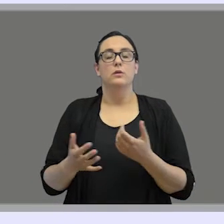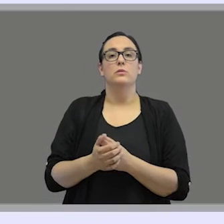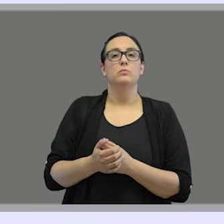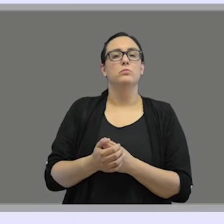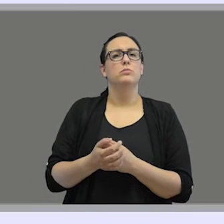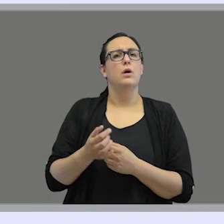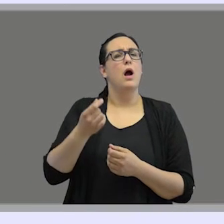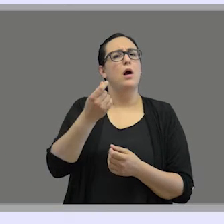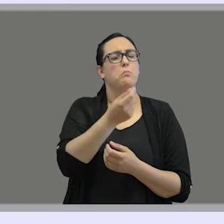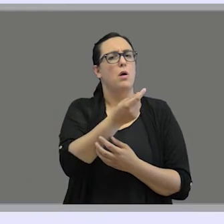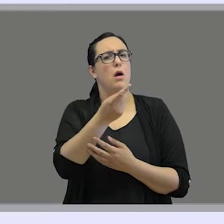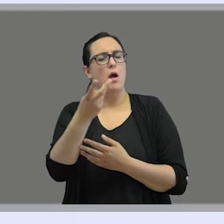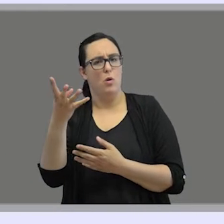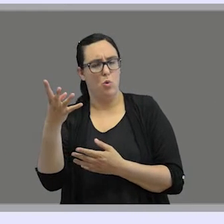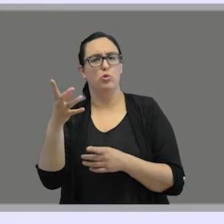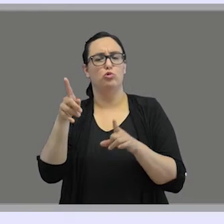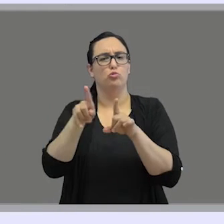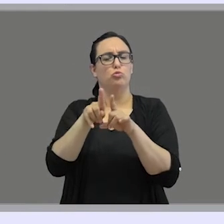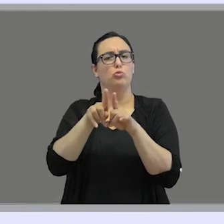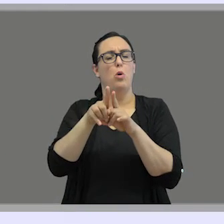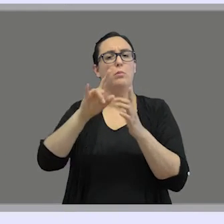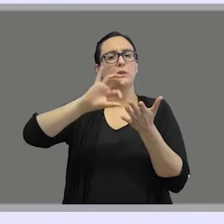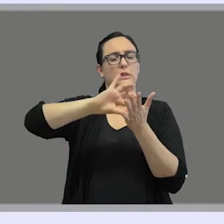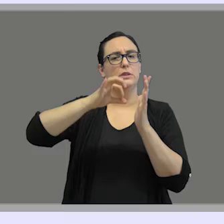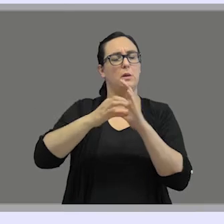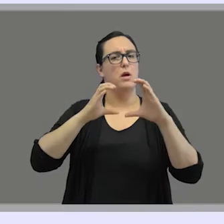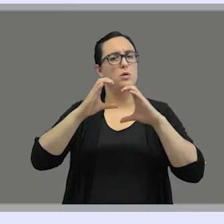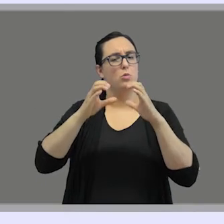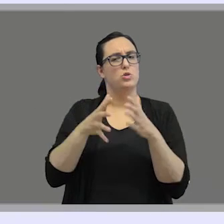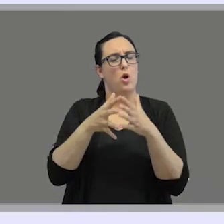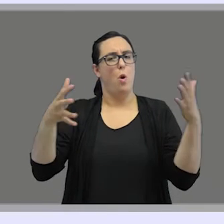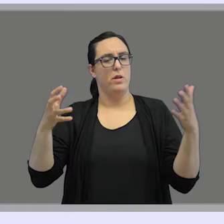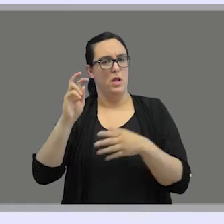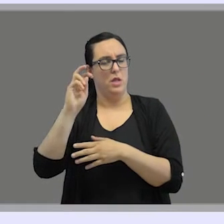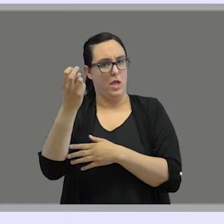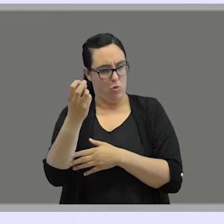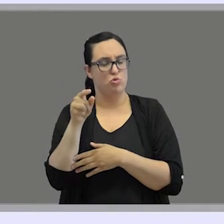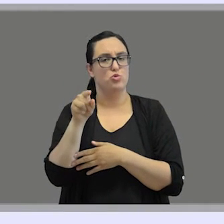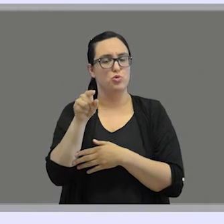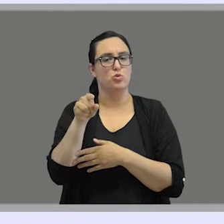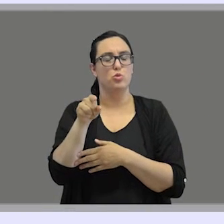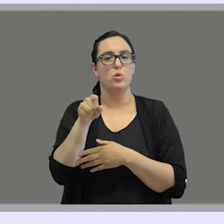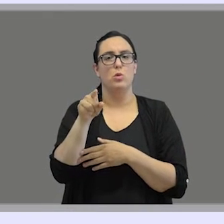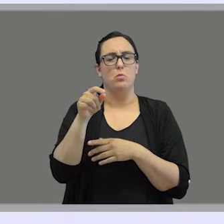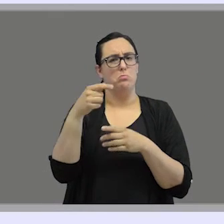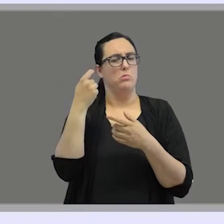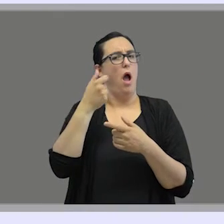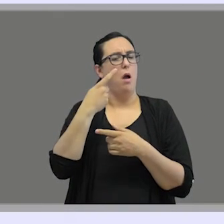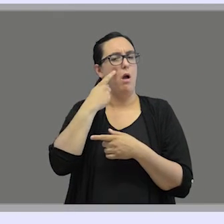One of the most common or widespread communication systems or argumentative systems